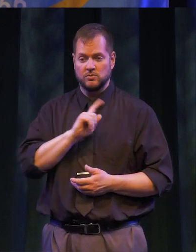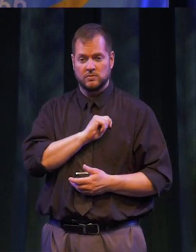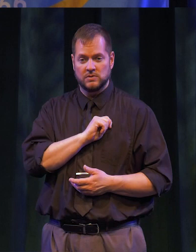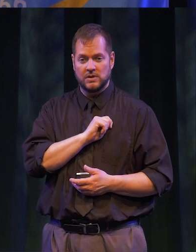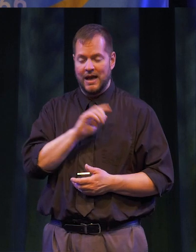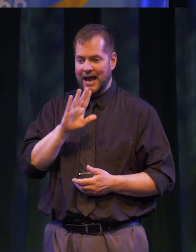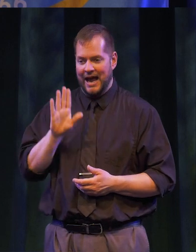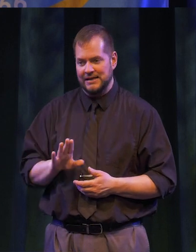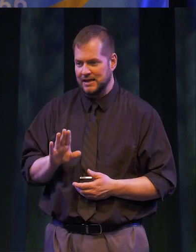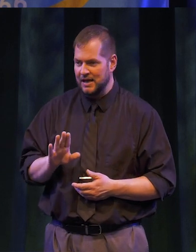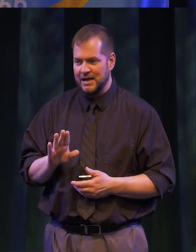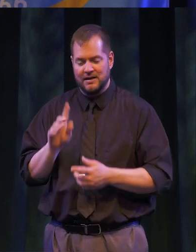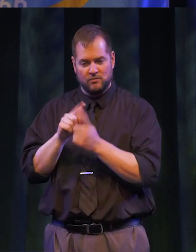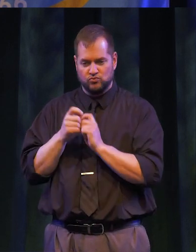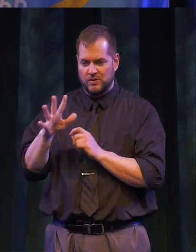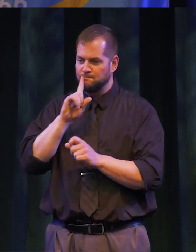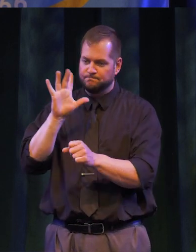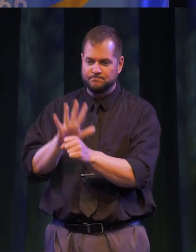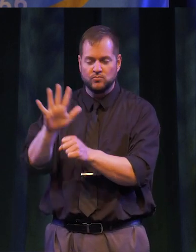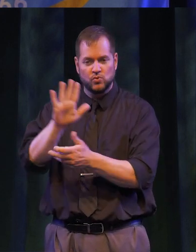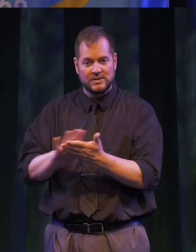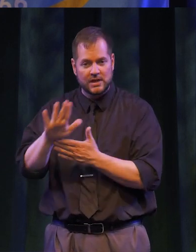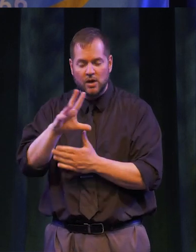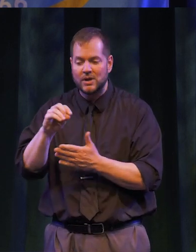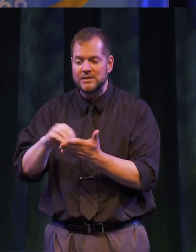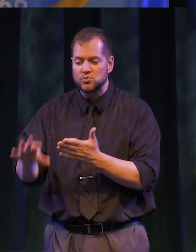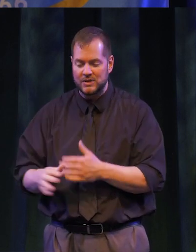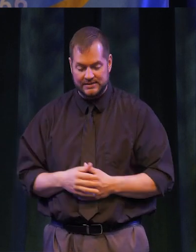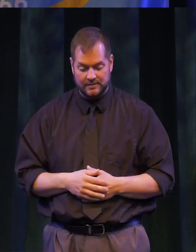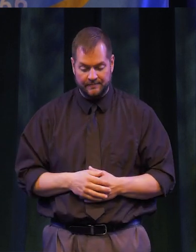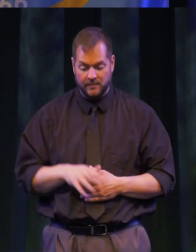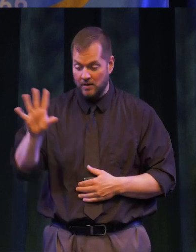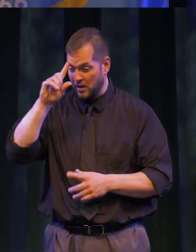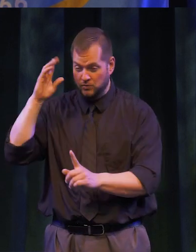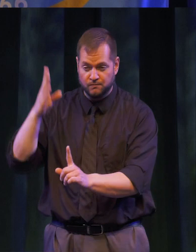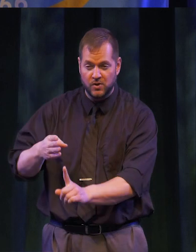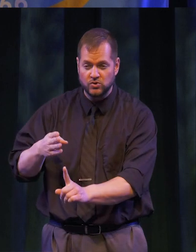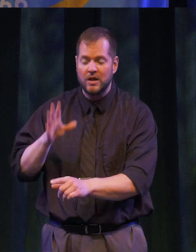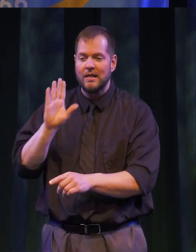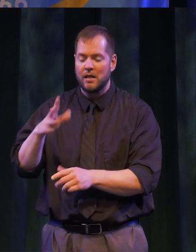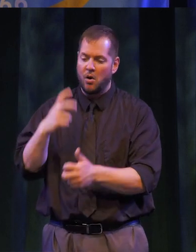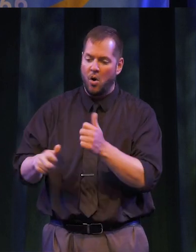TRUSTEES HAS NEVER WAIVERED IN ITS COMMITMENT TO THE COLLEGE AND OUR STUDENTS. THEIR DEDICATION